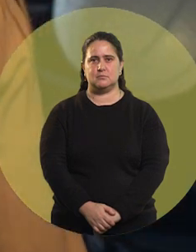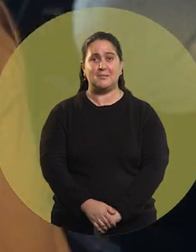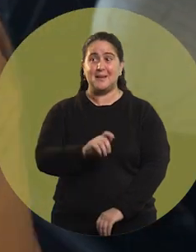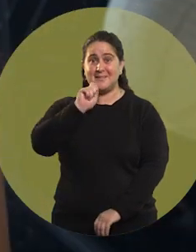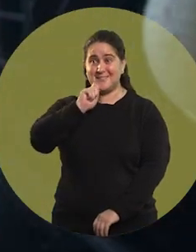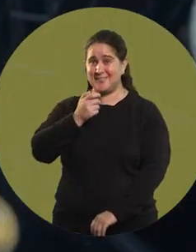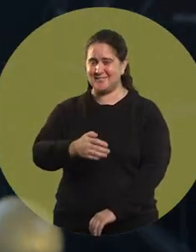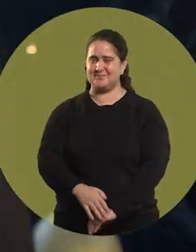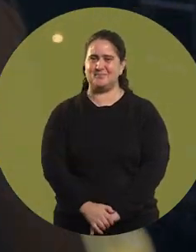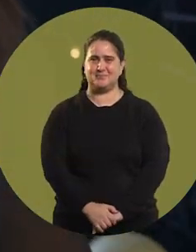How nice.